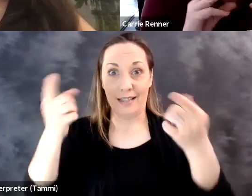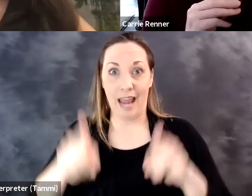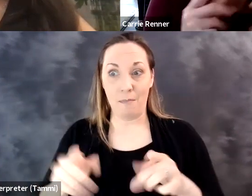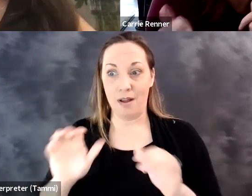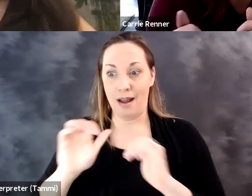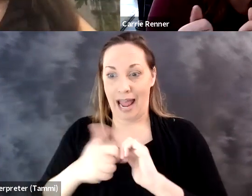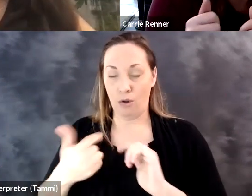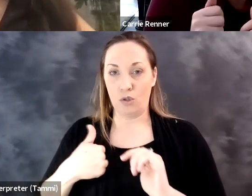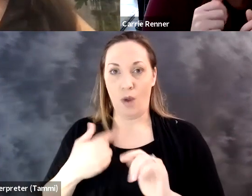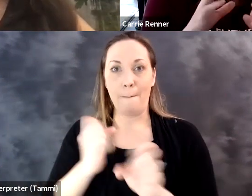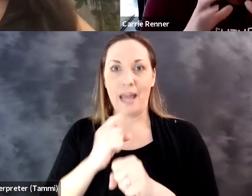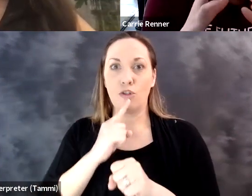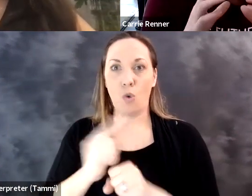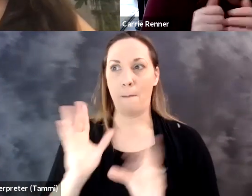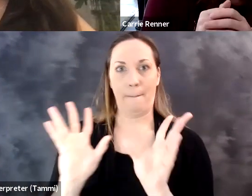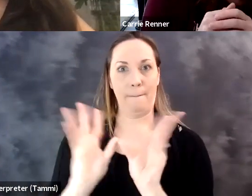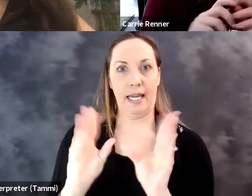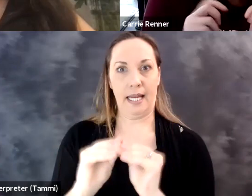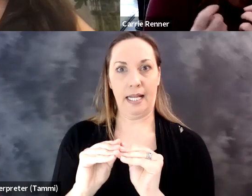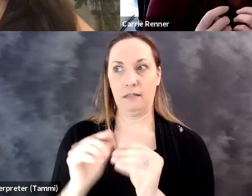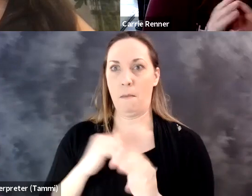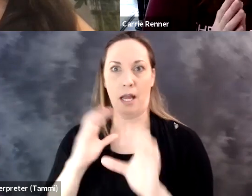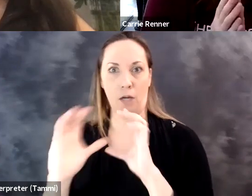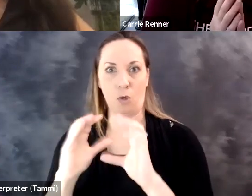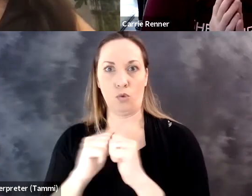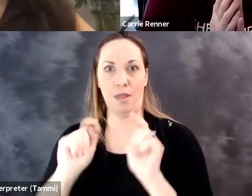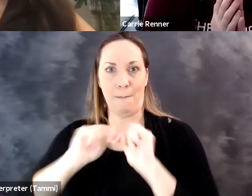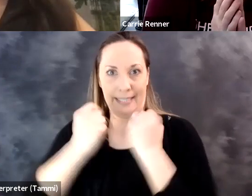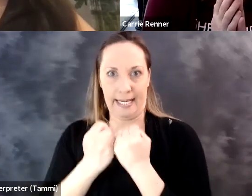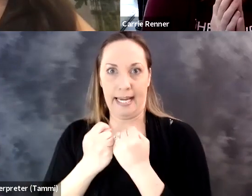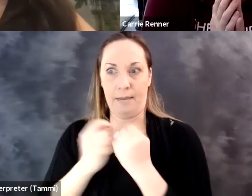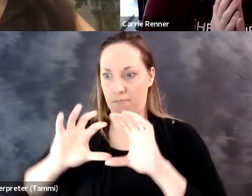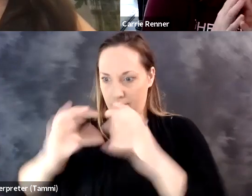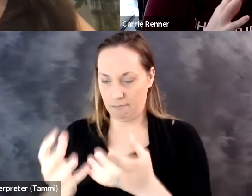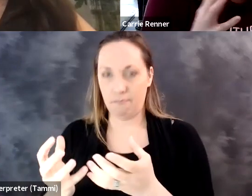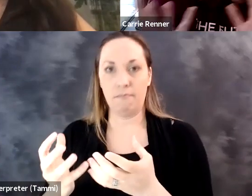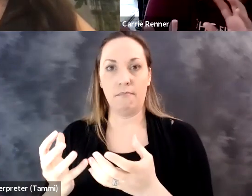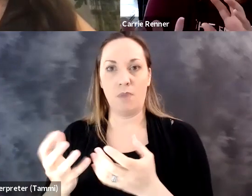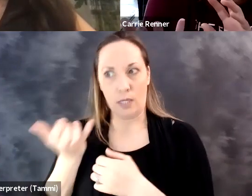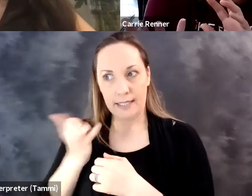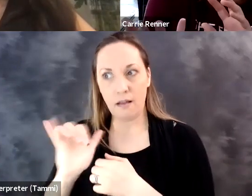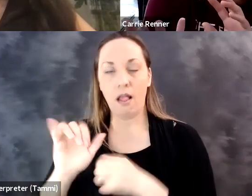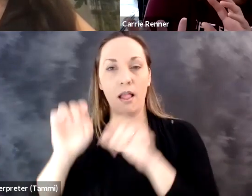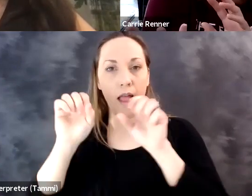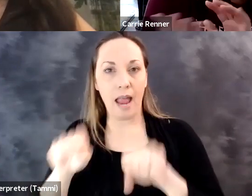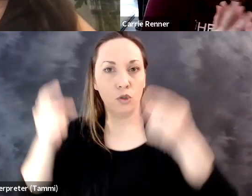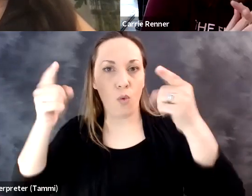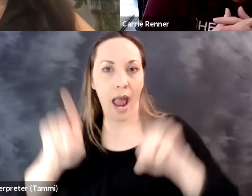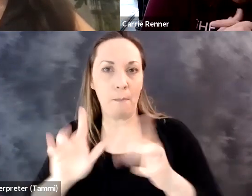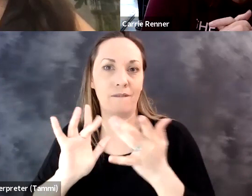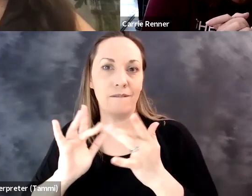first thing that's really happened was how do I make sure that my meetings, my environments, my communication with my